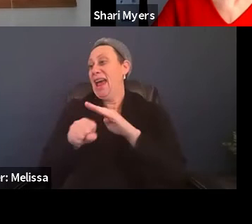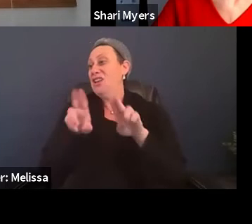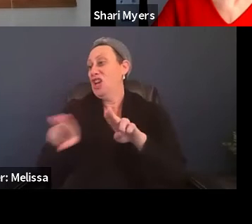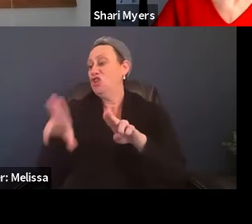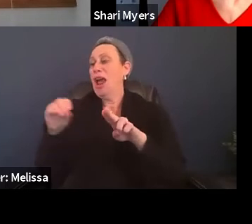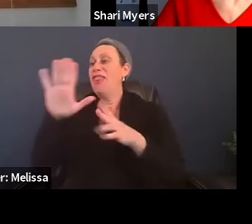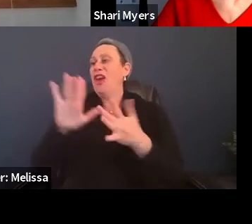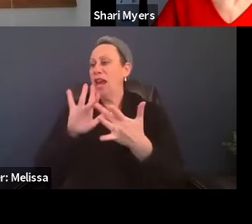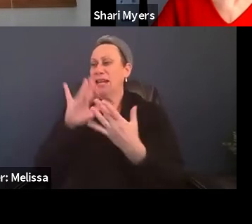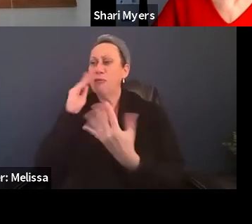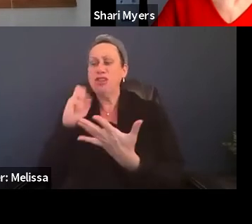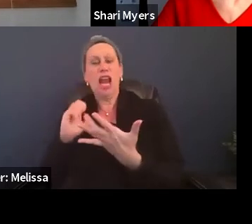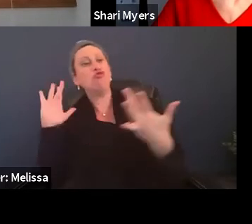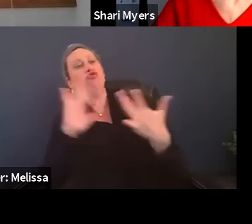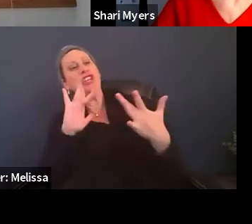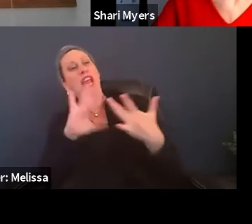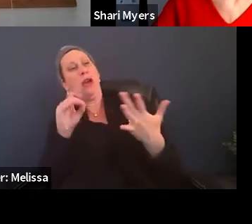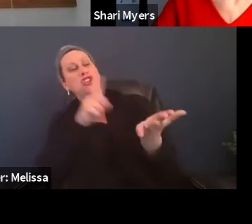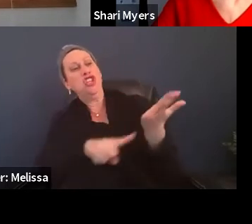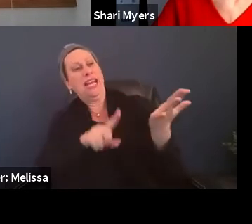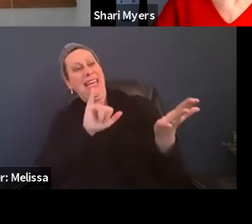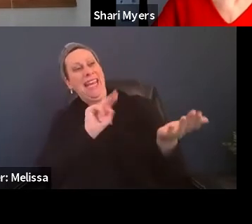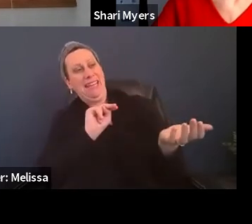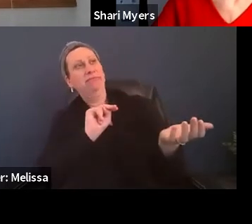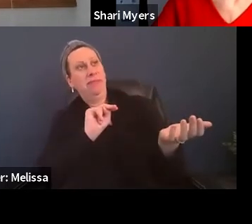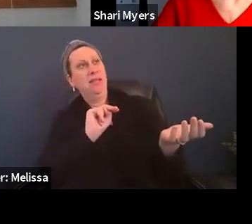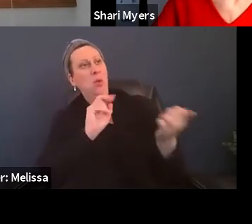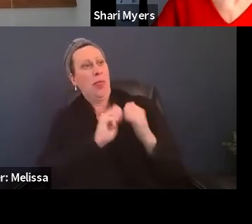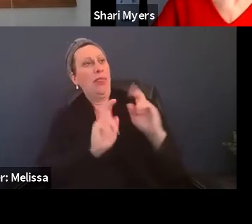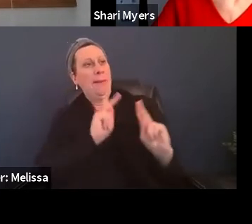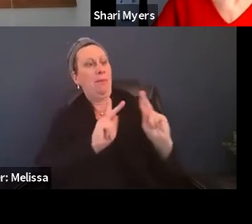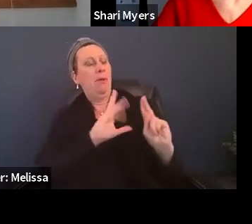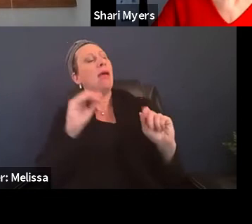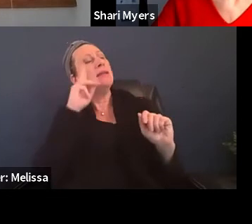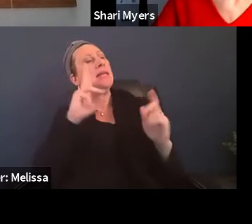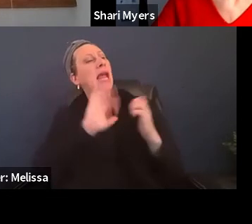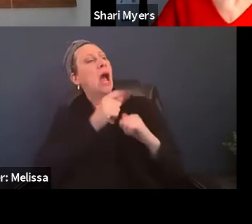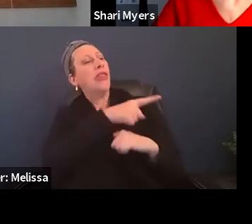and just reaching out and checking in with people and seeing how they're doing.